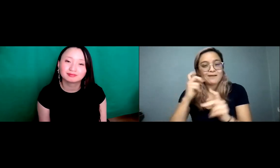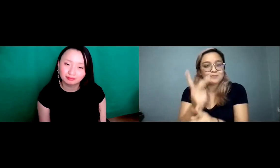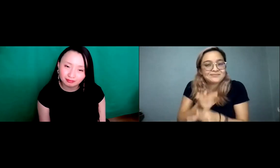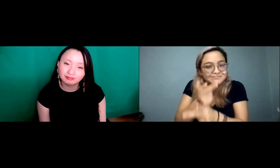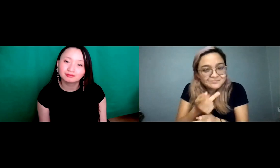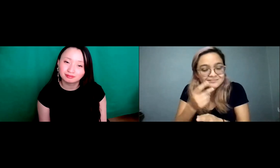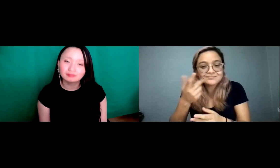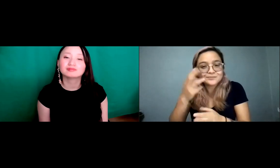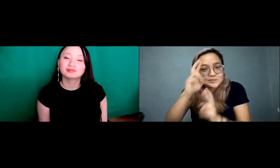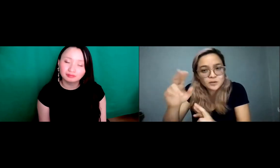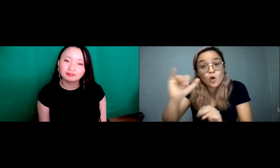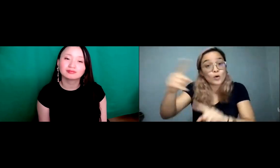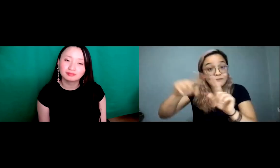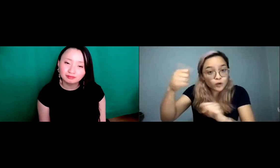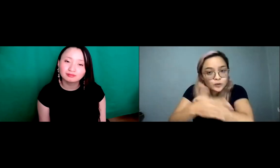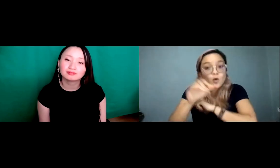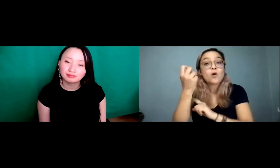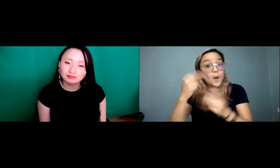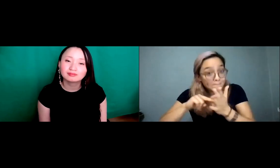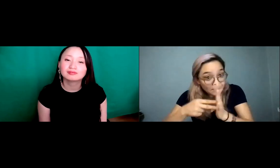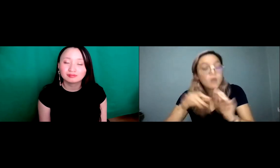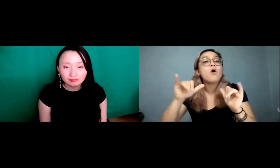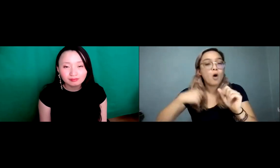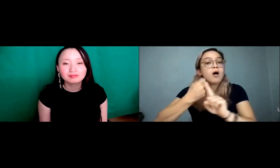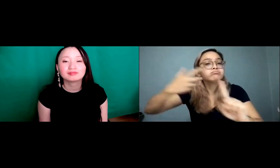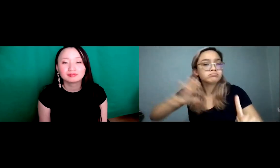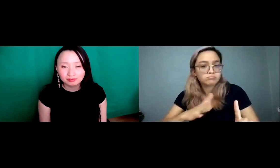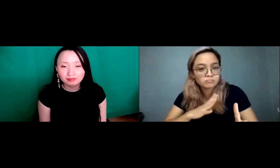It could mean something completely different. So we need to be very careful and respectful